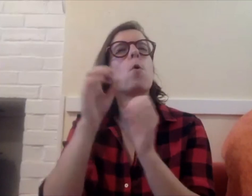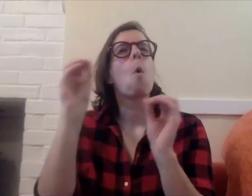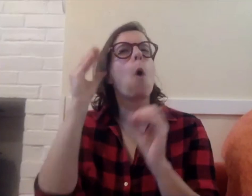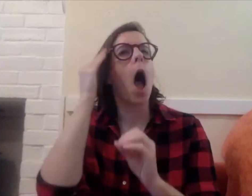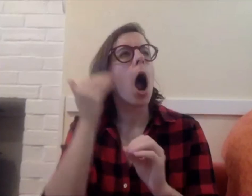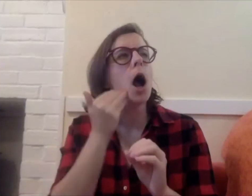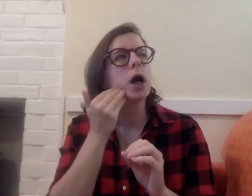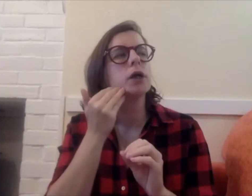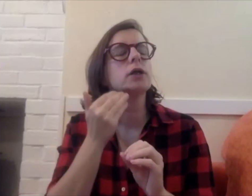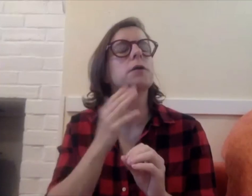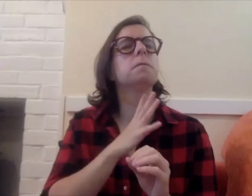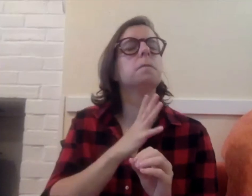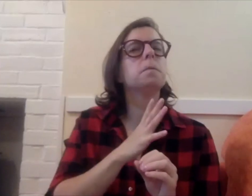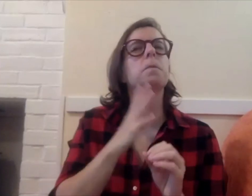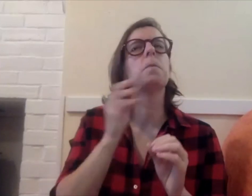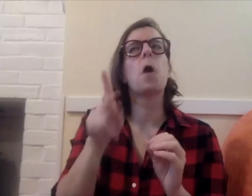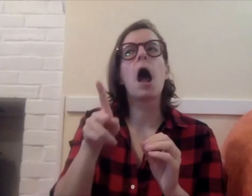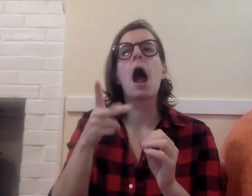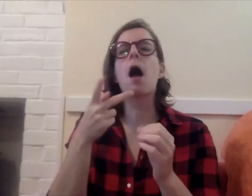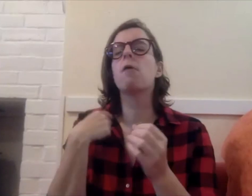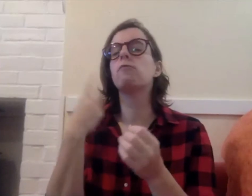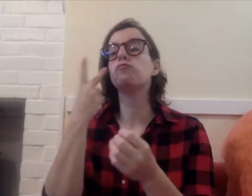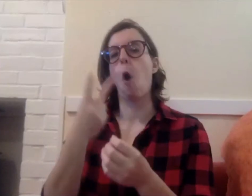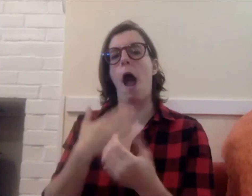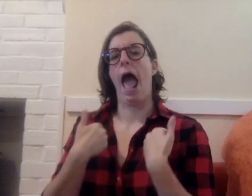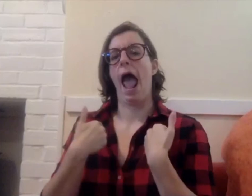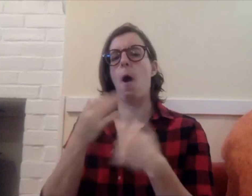I came up with the idea of a headless person.